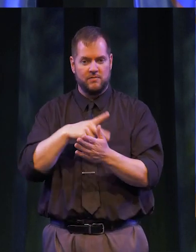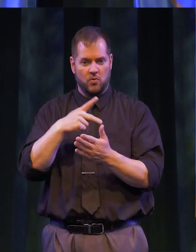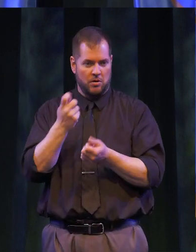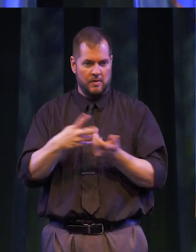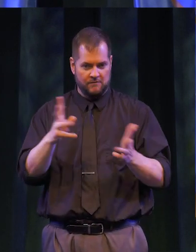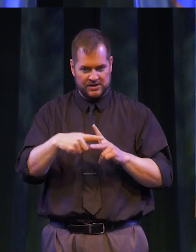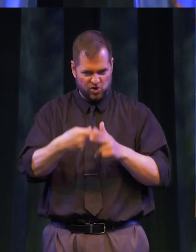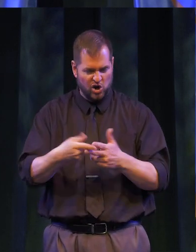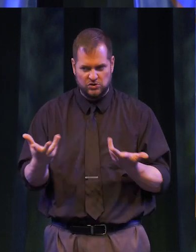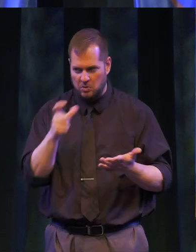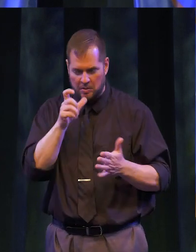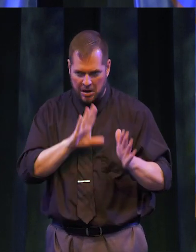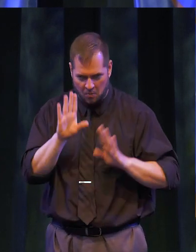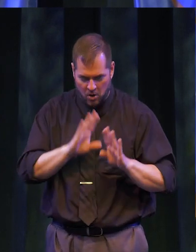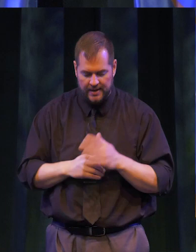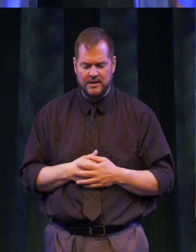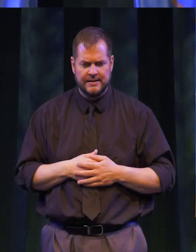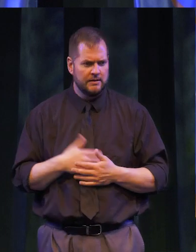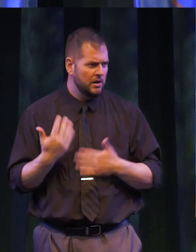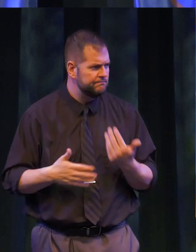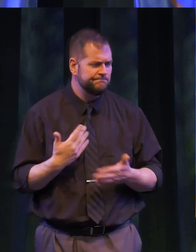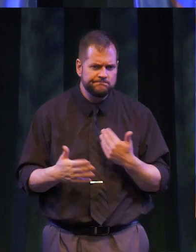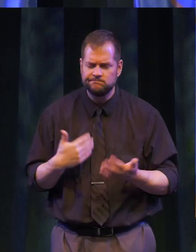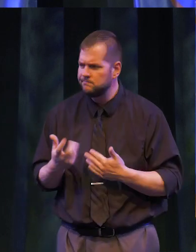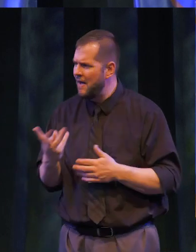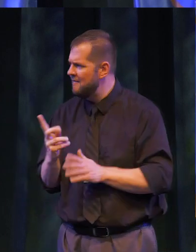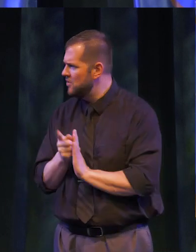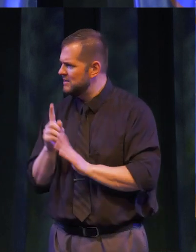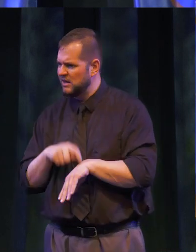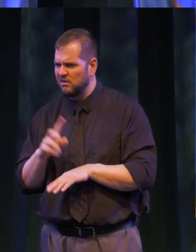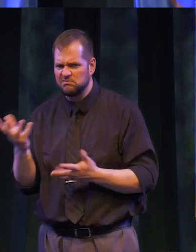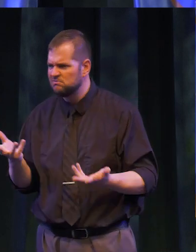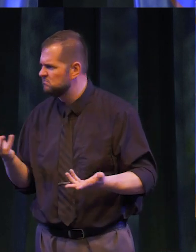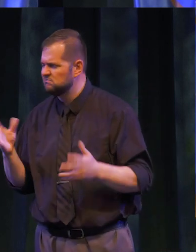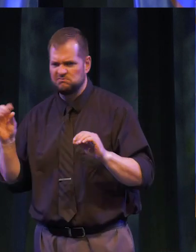started, so we didn’t worry. However -- when he was still missing after a few minutes--